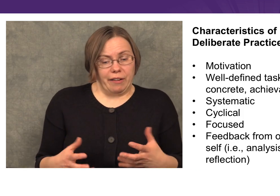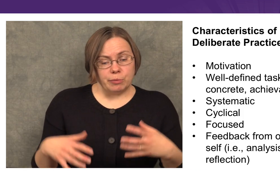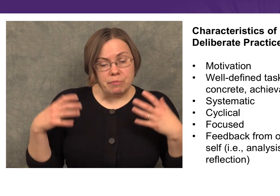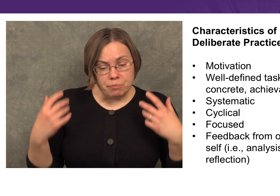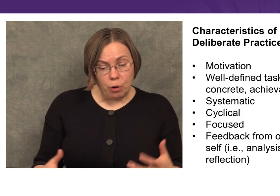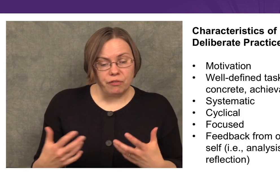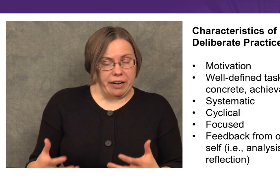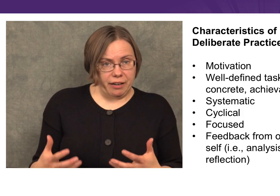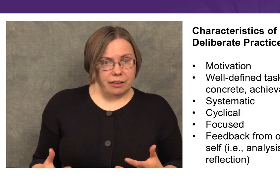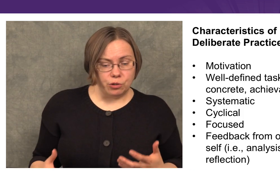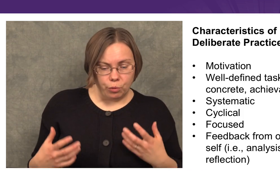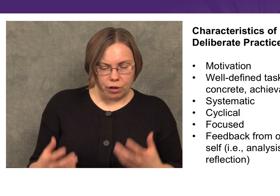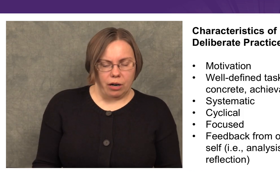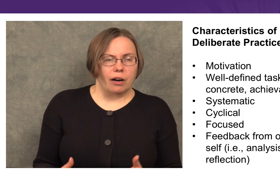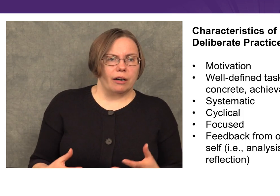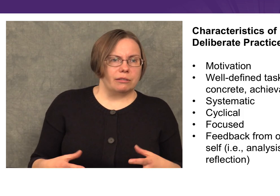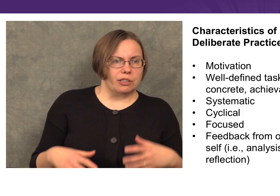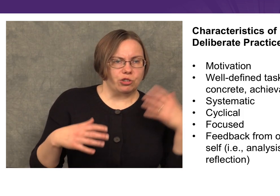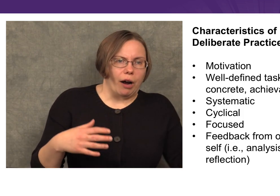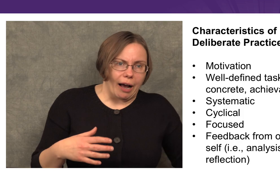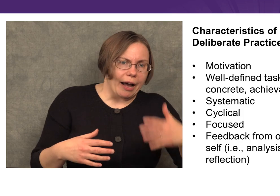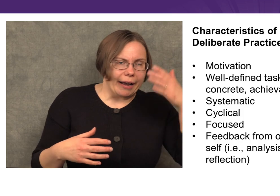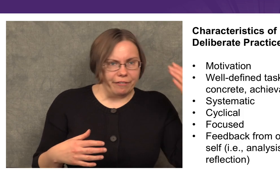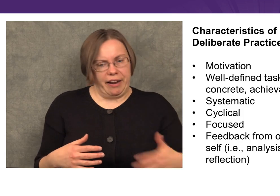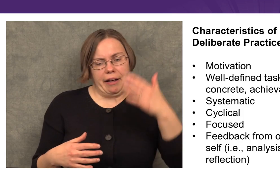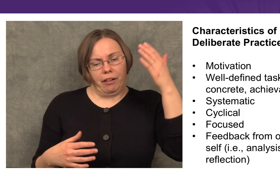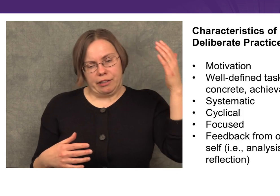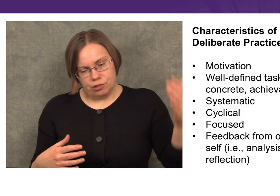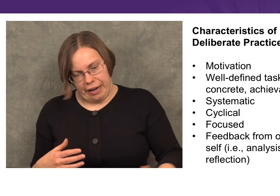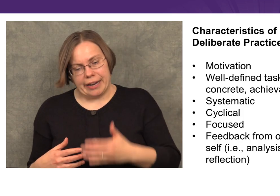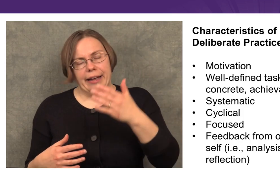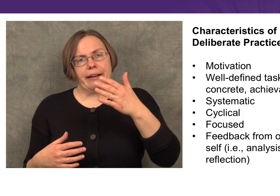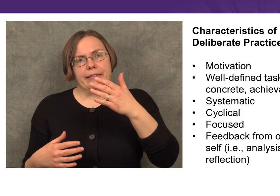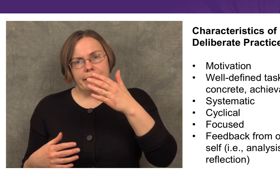we have to be motivated to work hard, to try and fail and try again